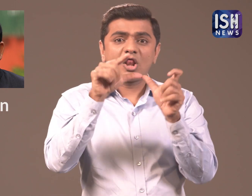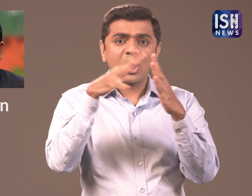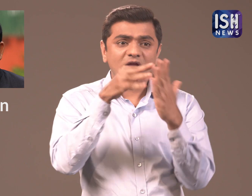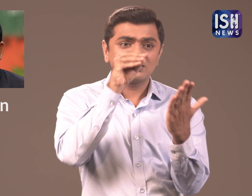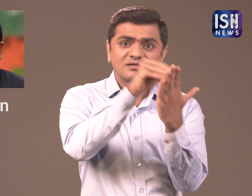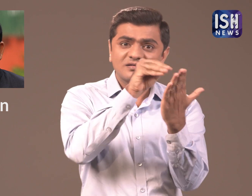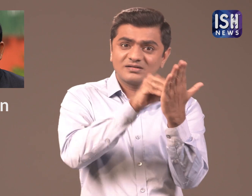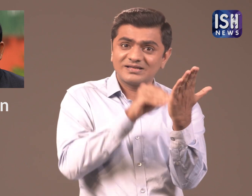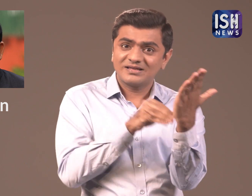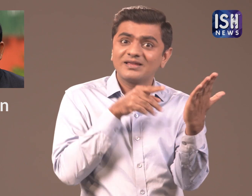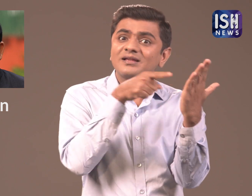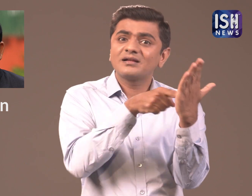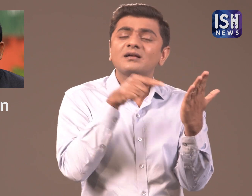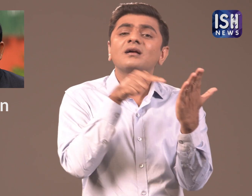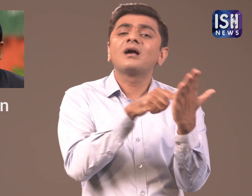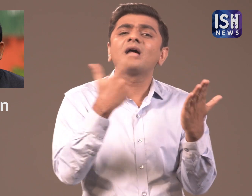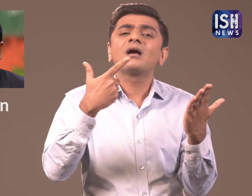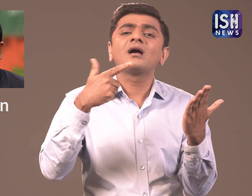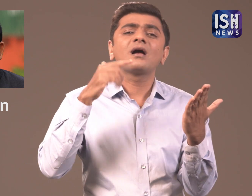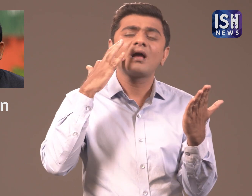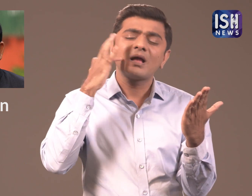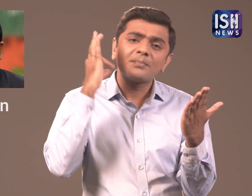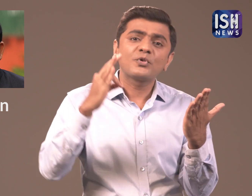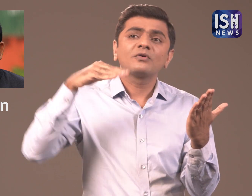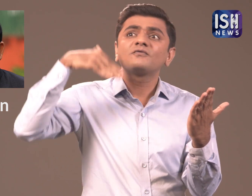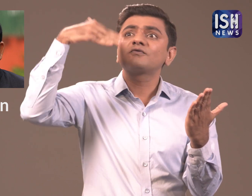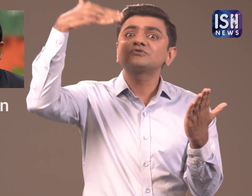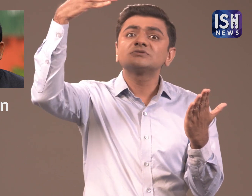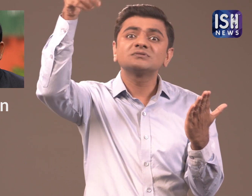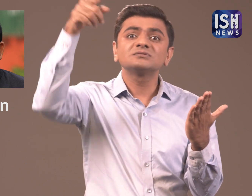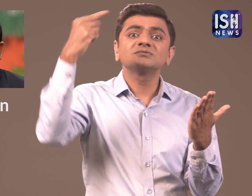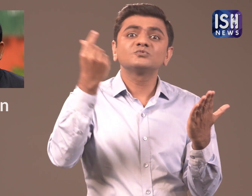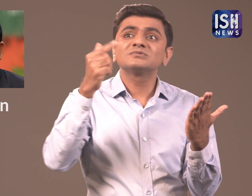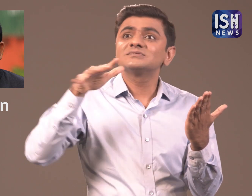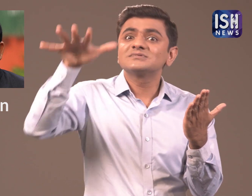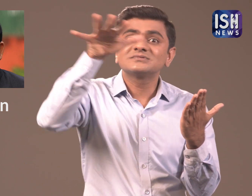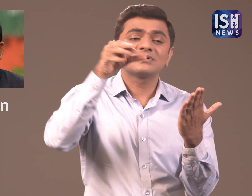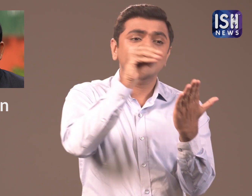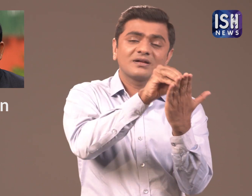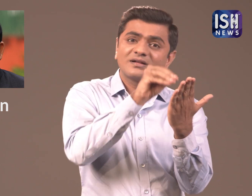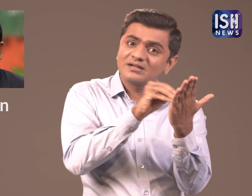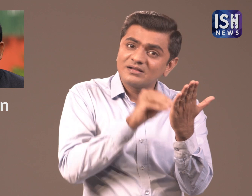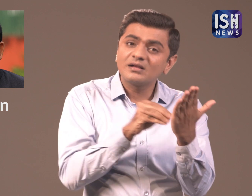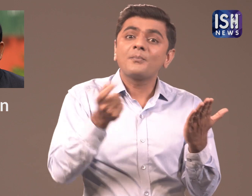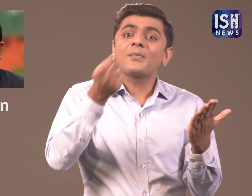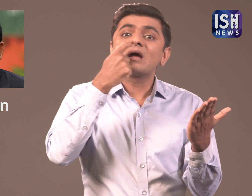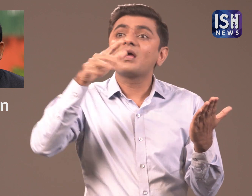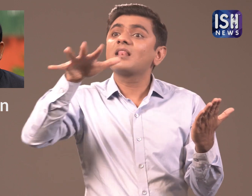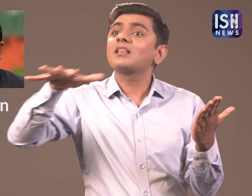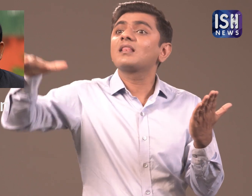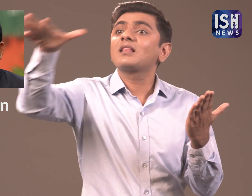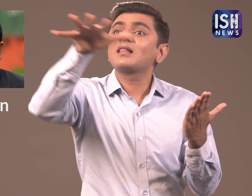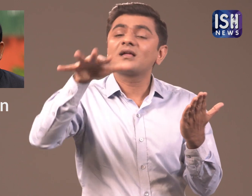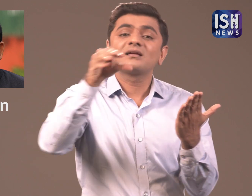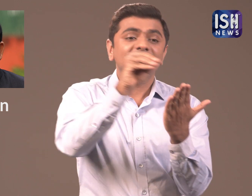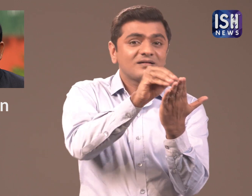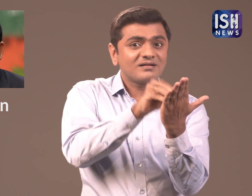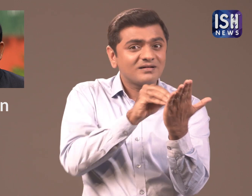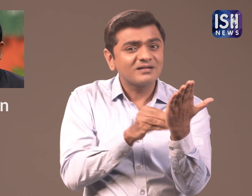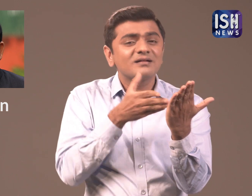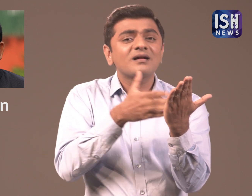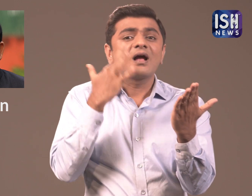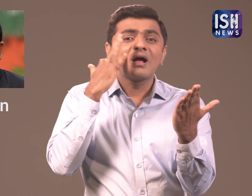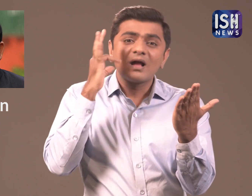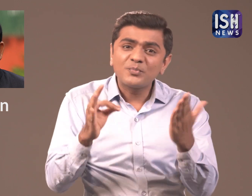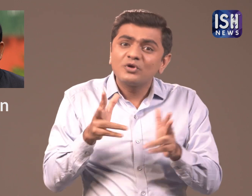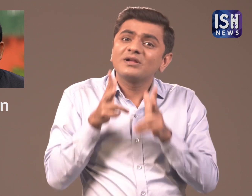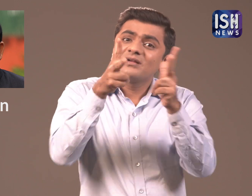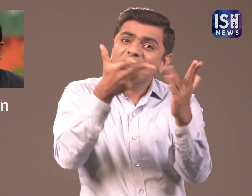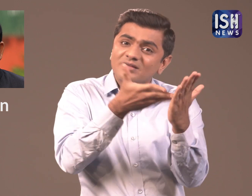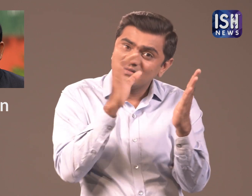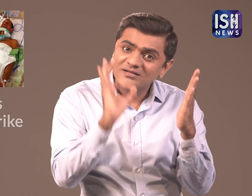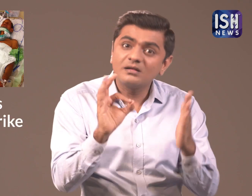the law is very important for the future of medicine.